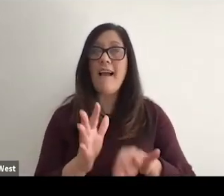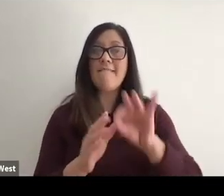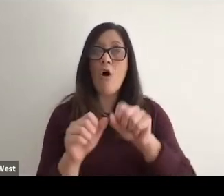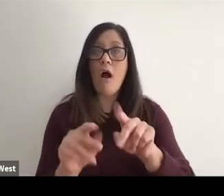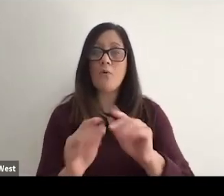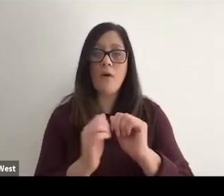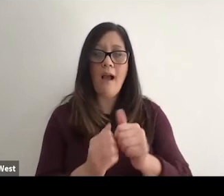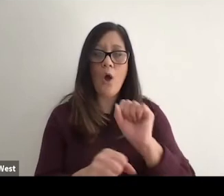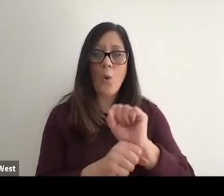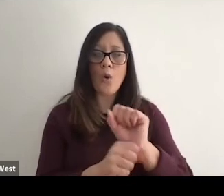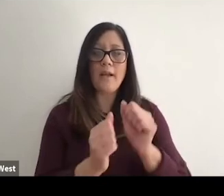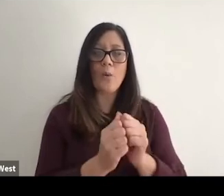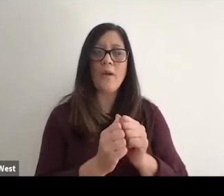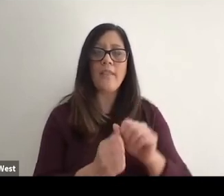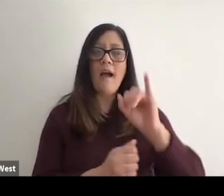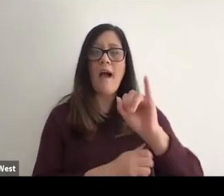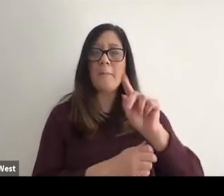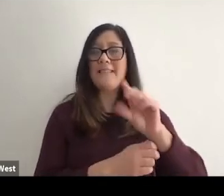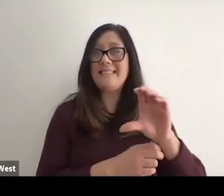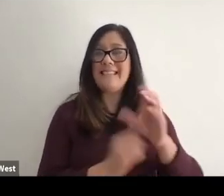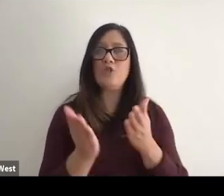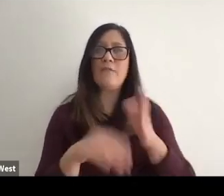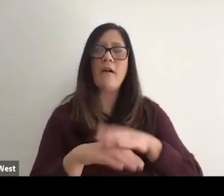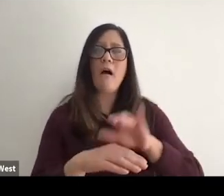through working with the International Paralympic Committee and serving on